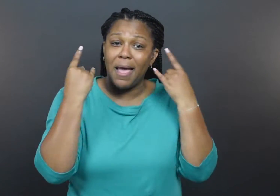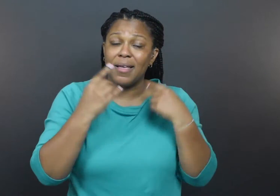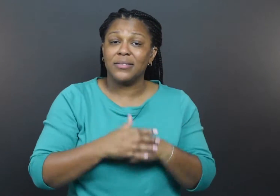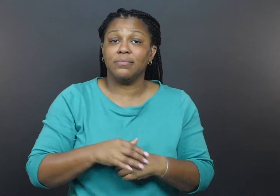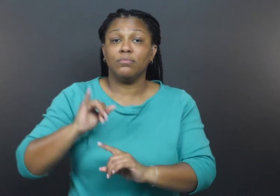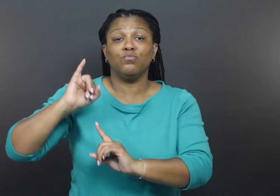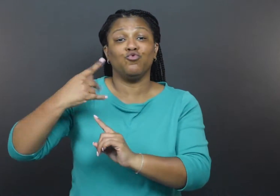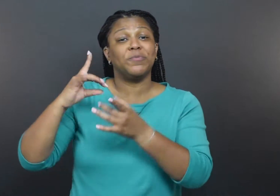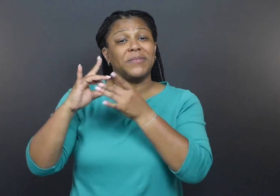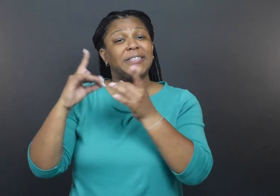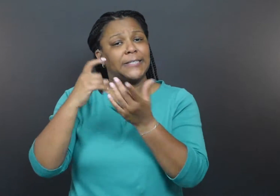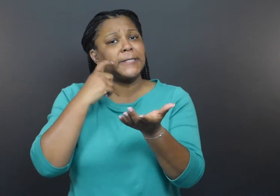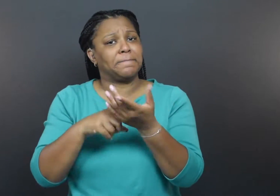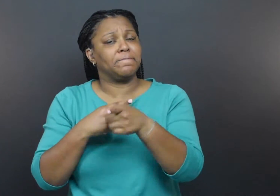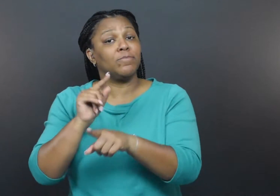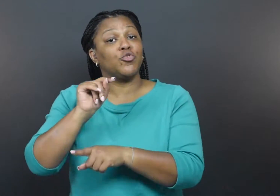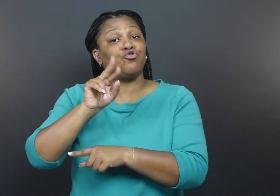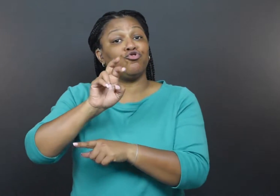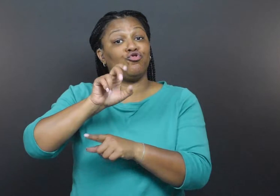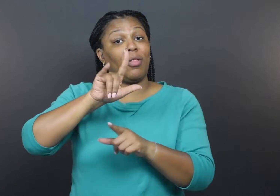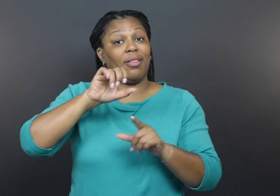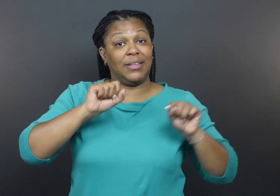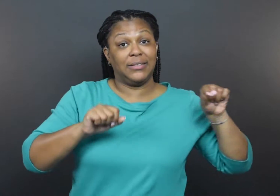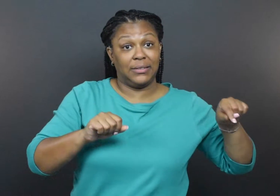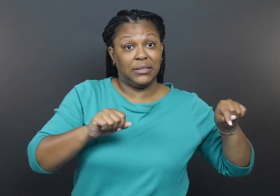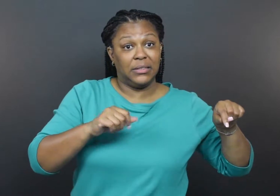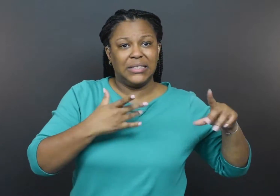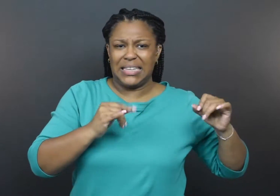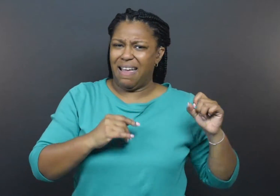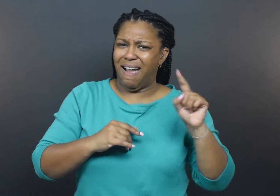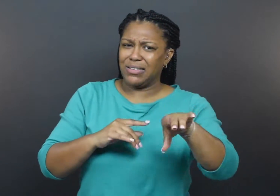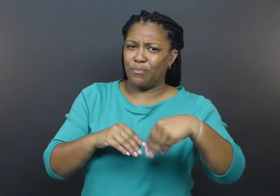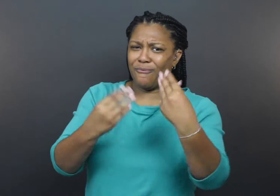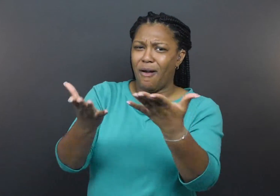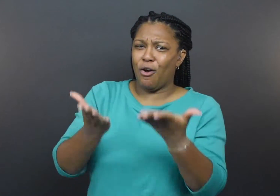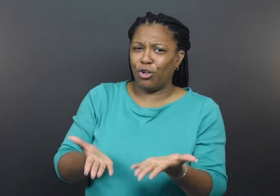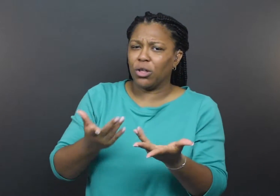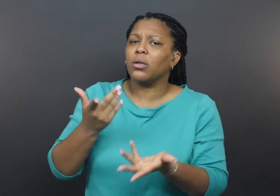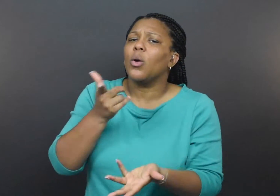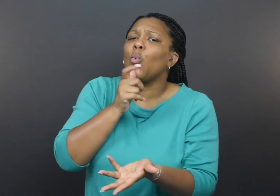“Trellis asked providers who offer in-home supports and found that they